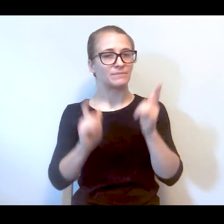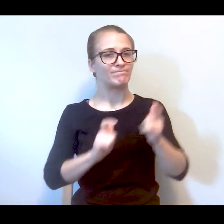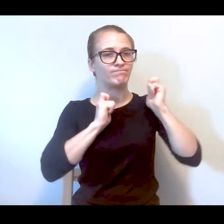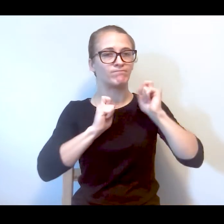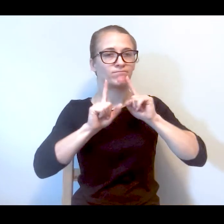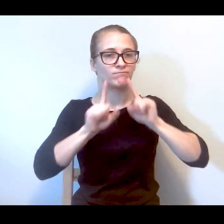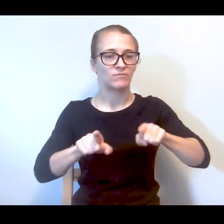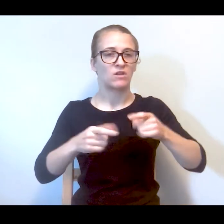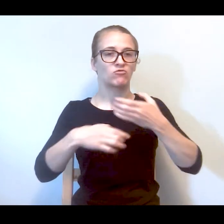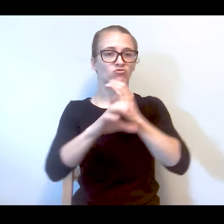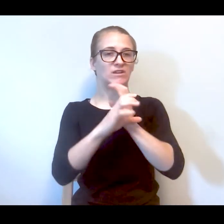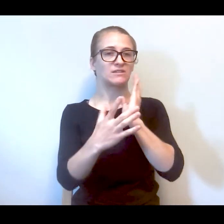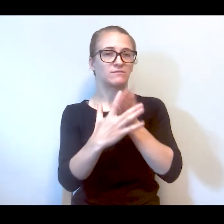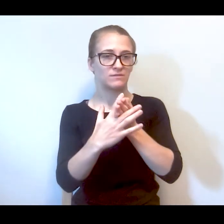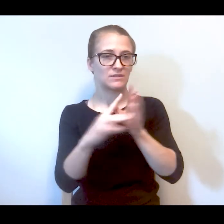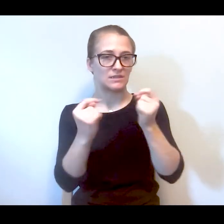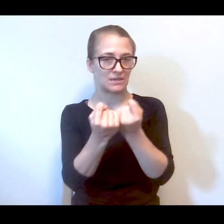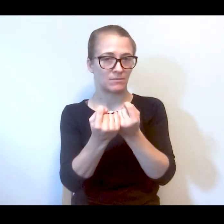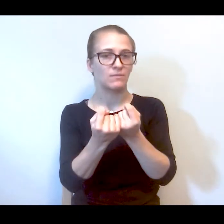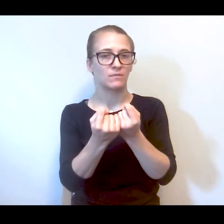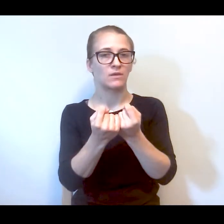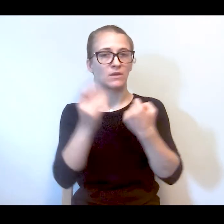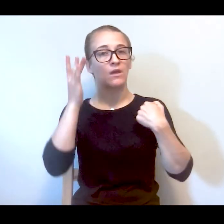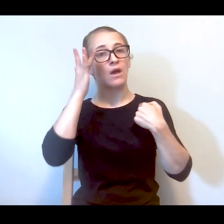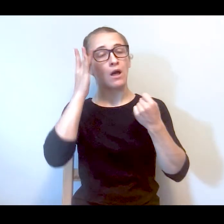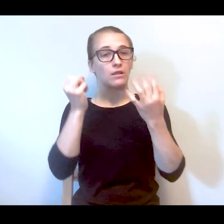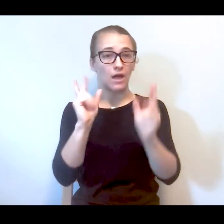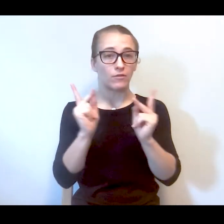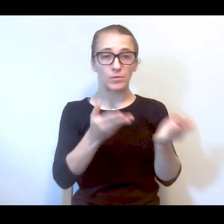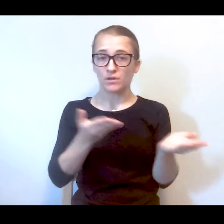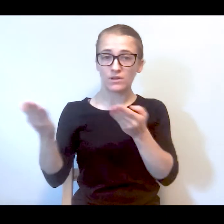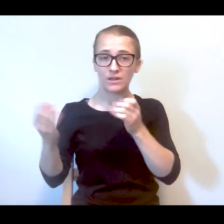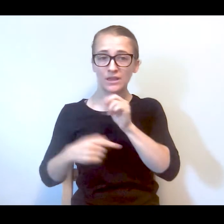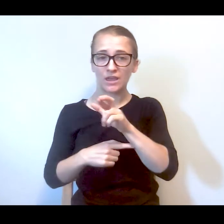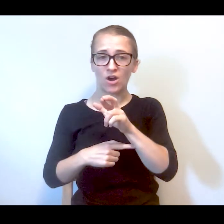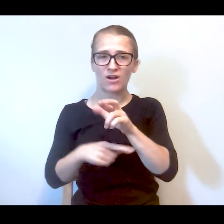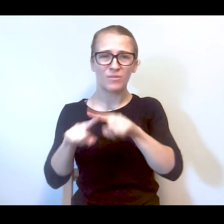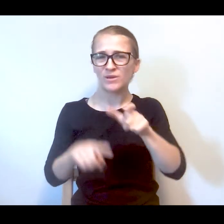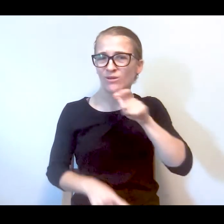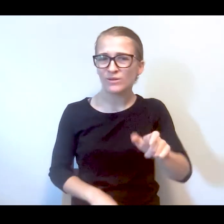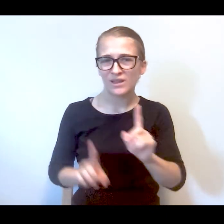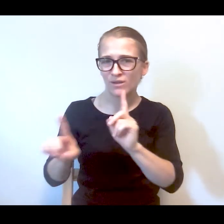is our rapid response crisis intervention team because many people are taken to the ER